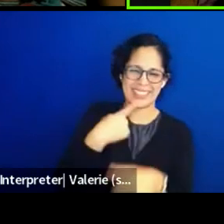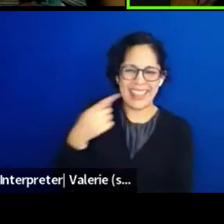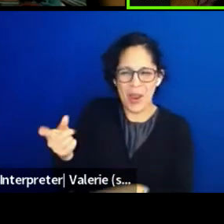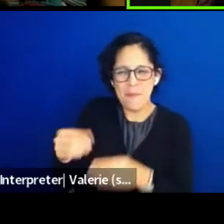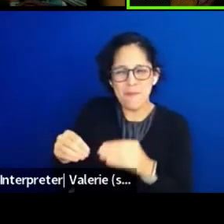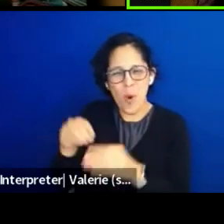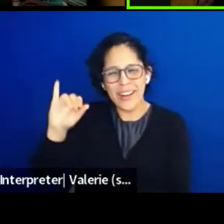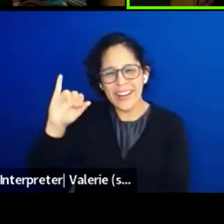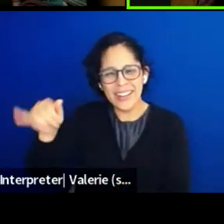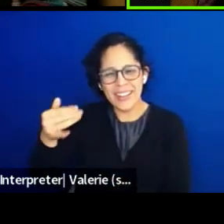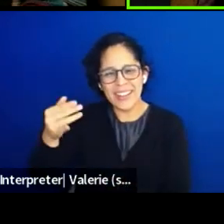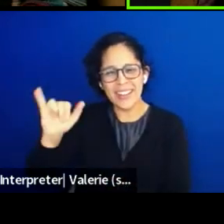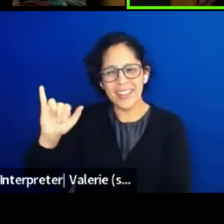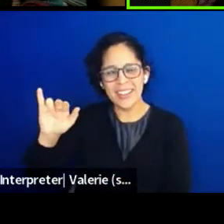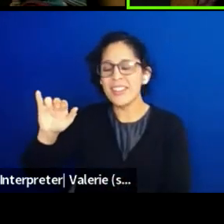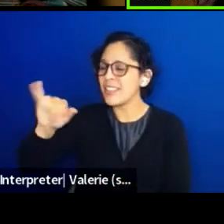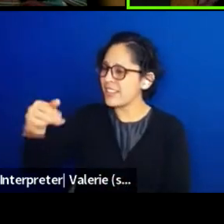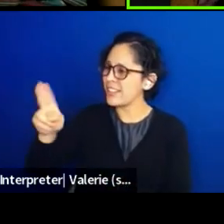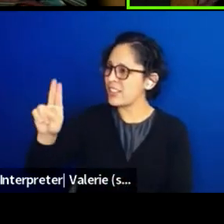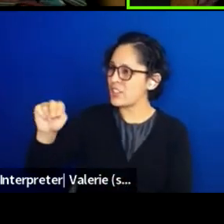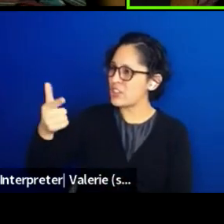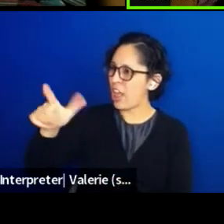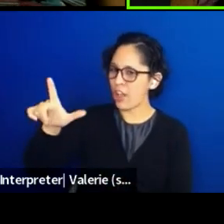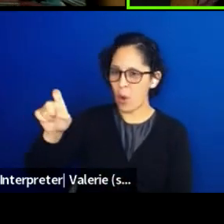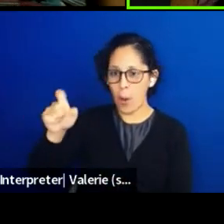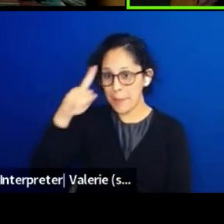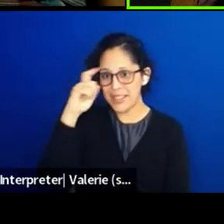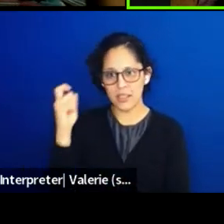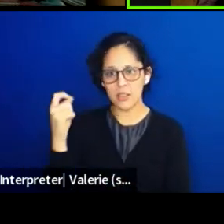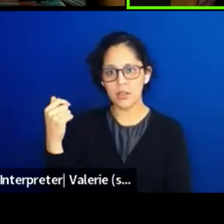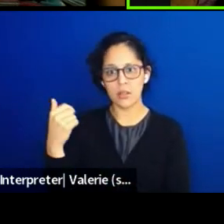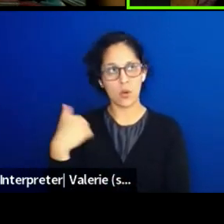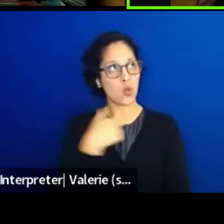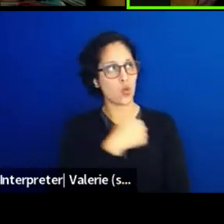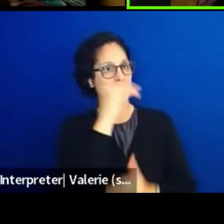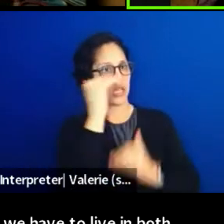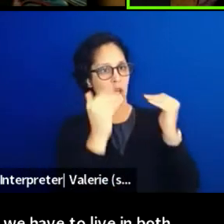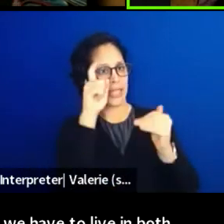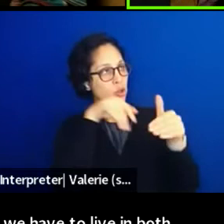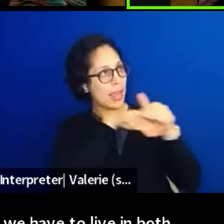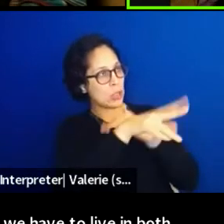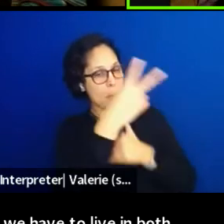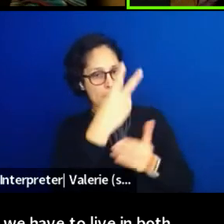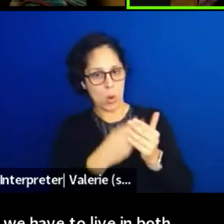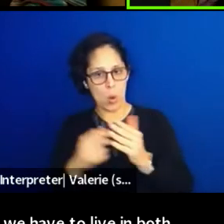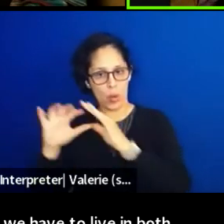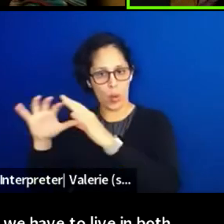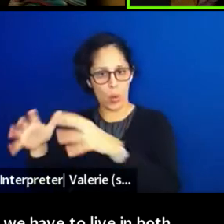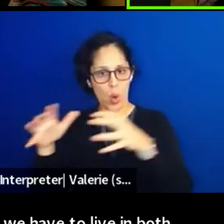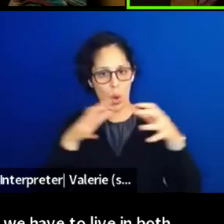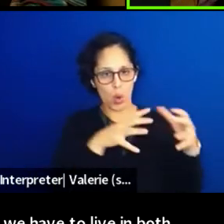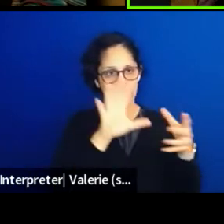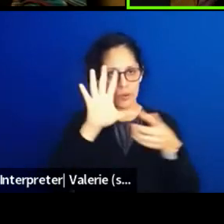Because we have to live in both worlds and they don't have to listen to that. And so we learn every day this way,